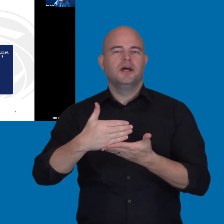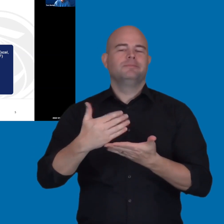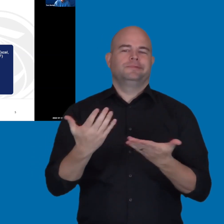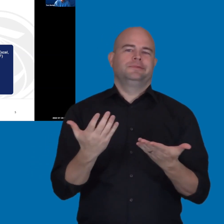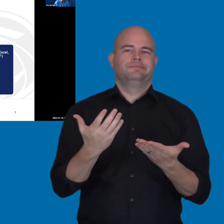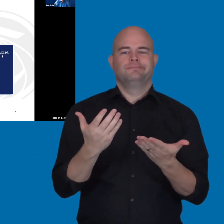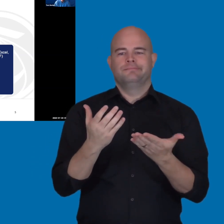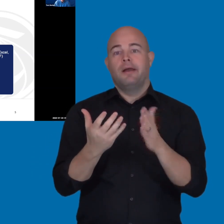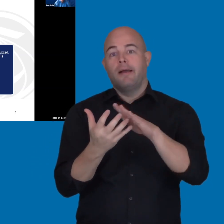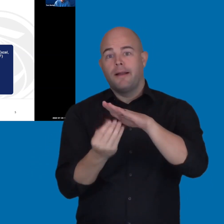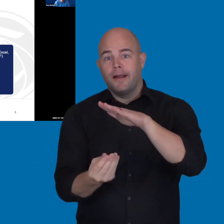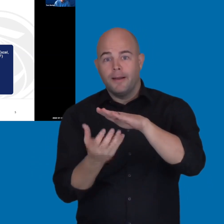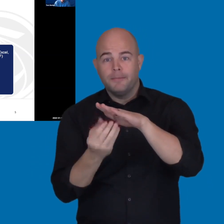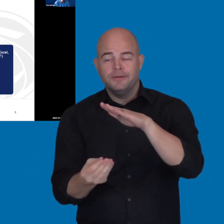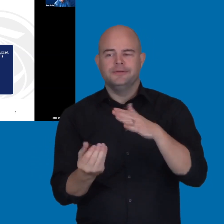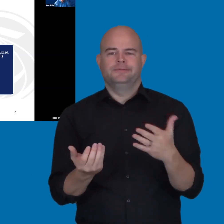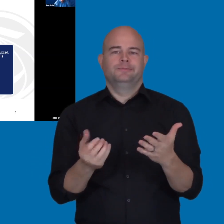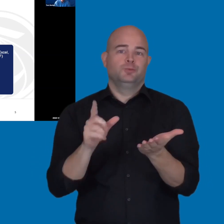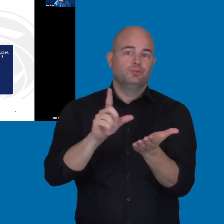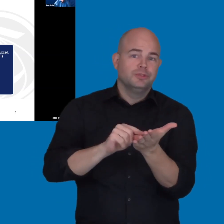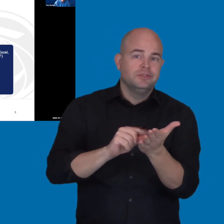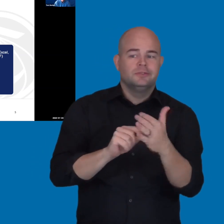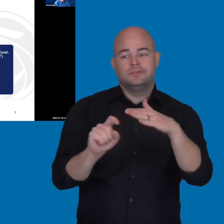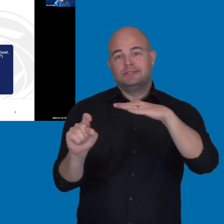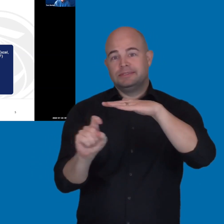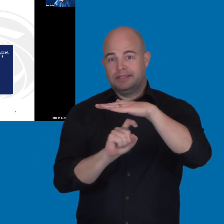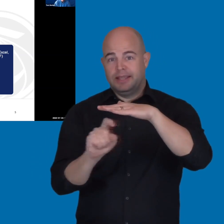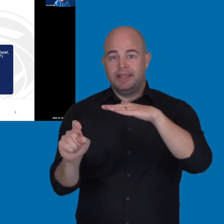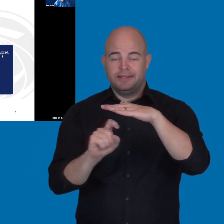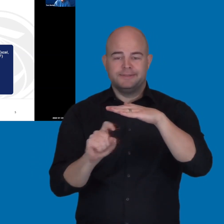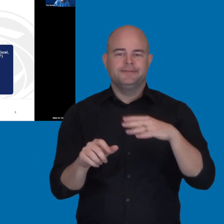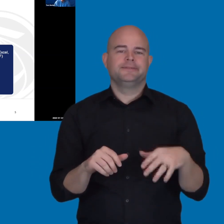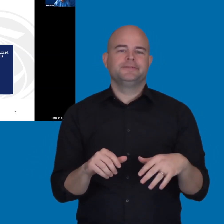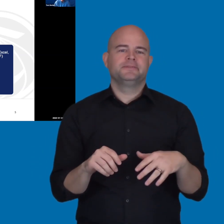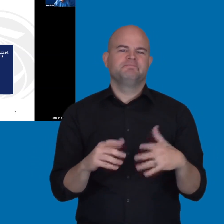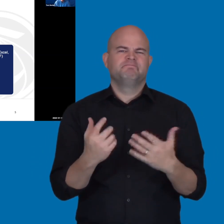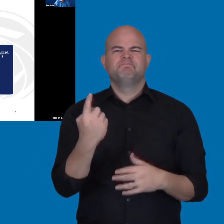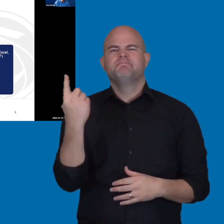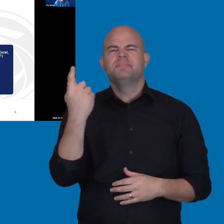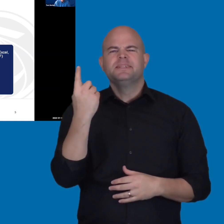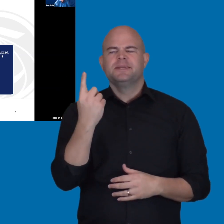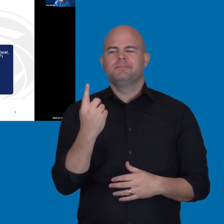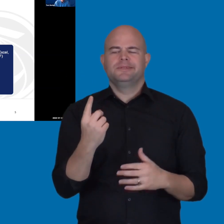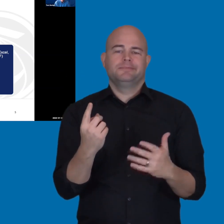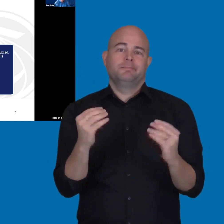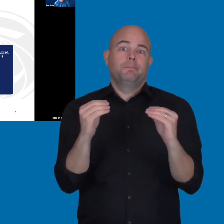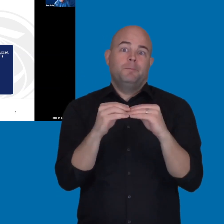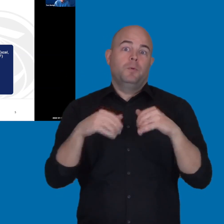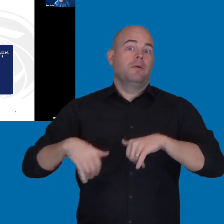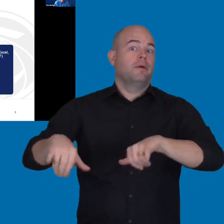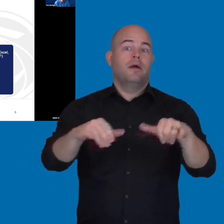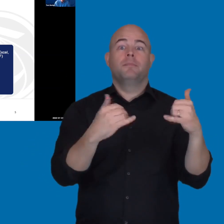multifunction copiers, printers, scanners. Something that is really a lot more common these days are